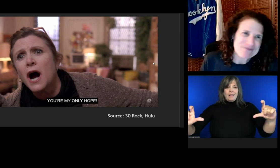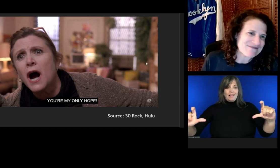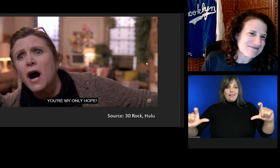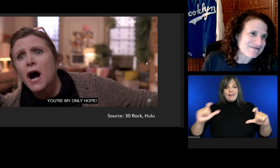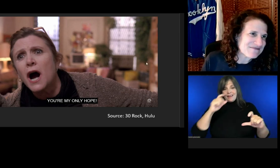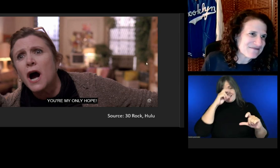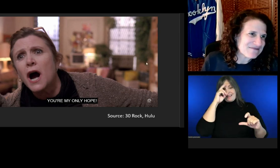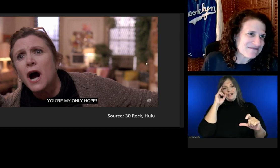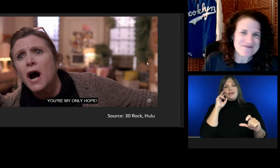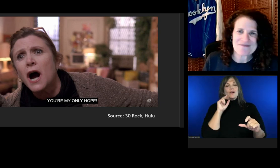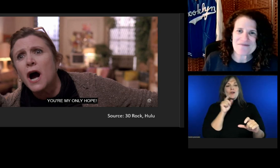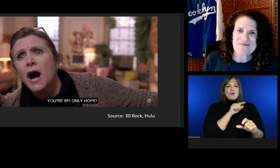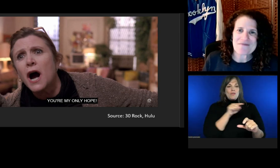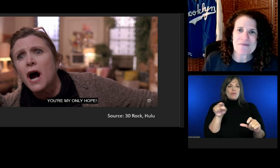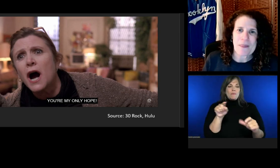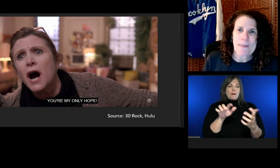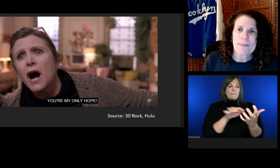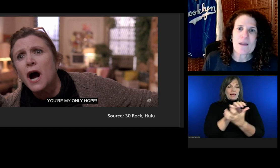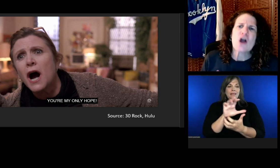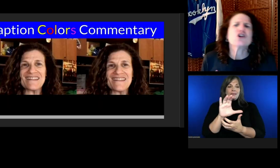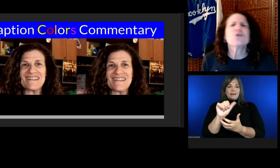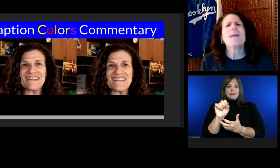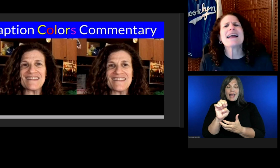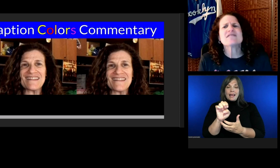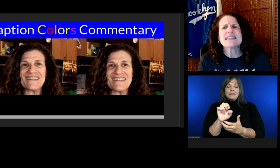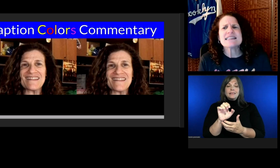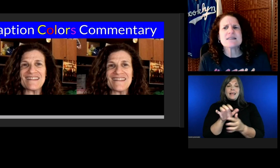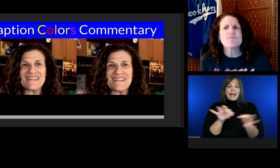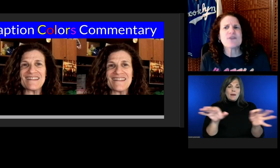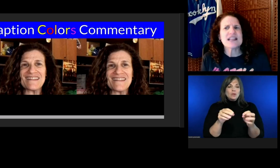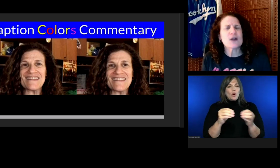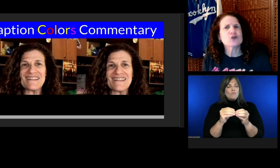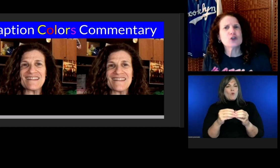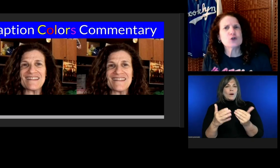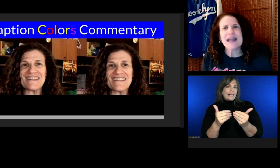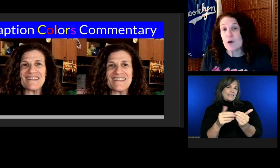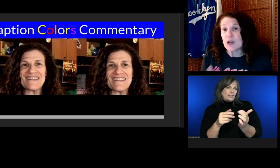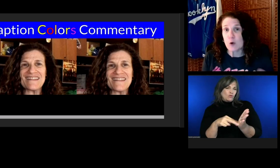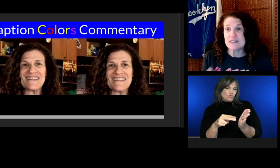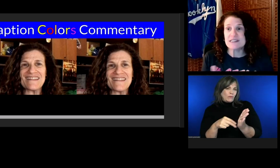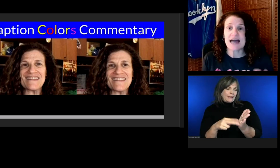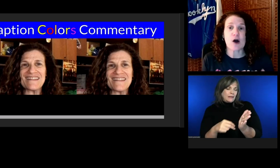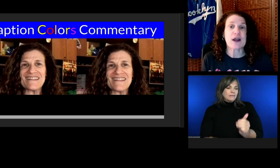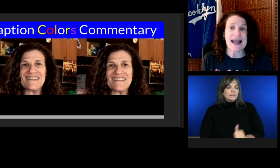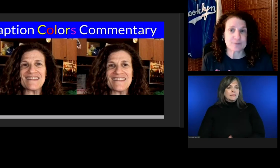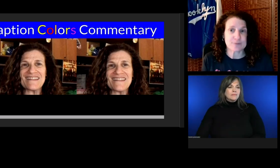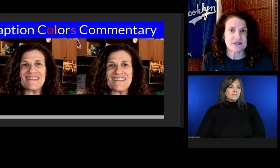You may have seen some videos use karaoke-style captions.